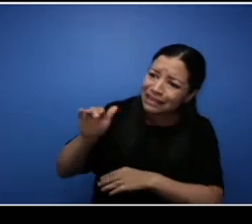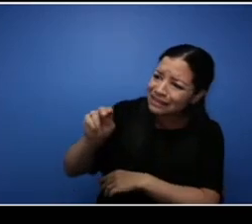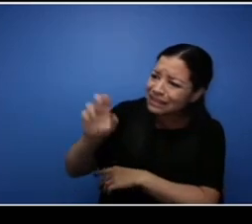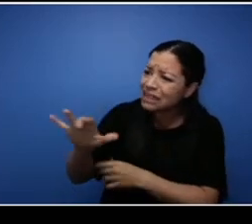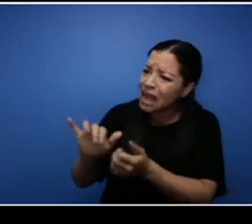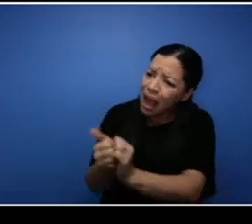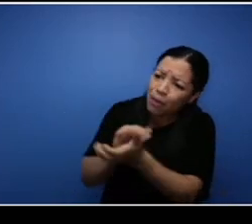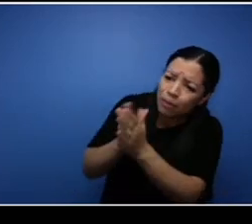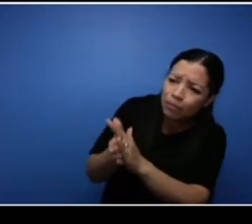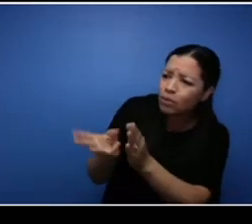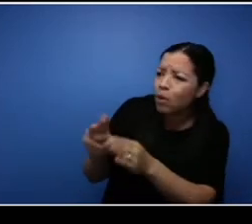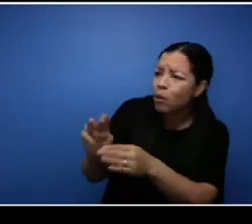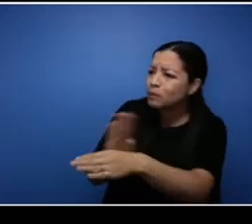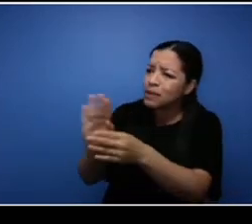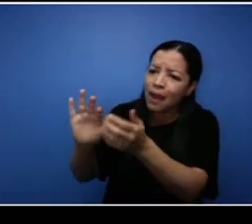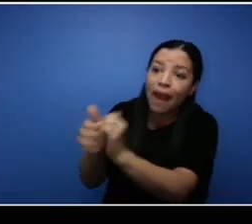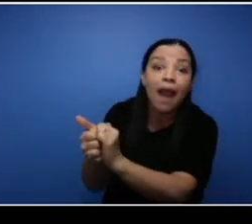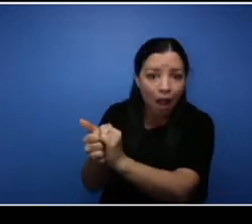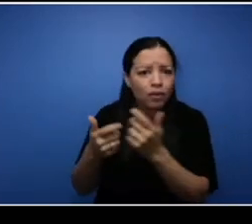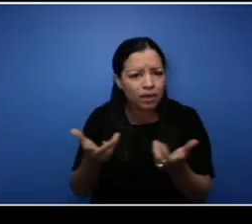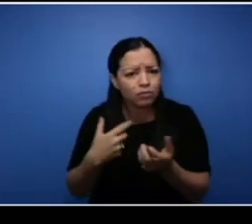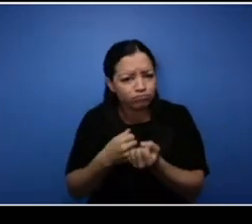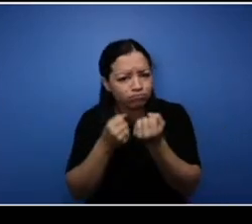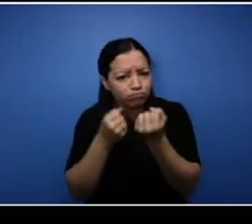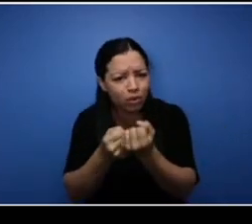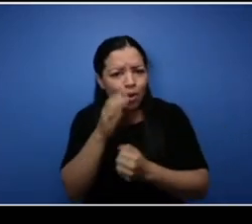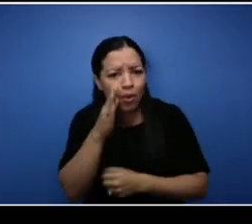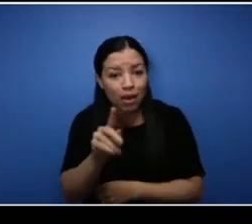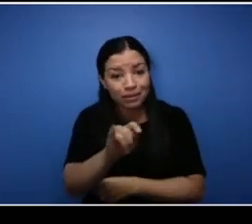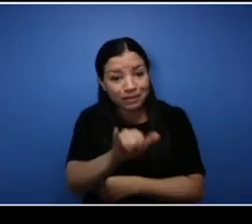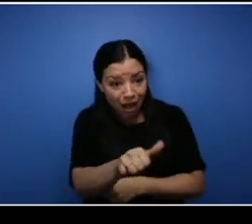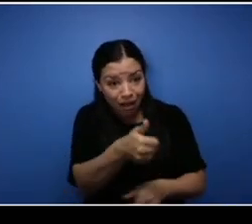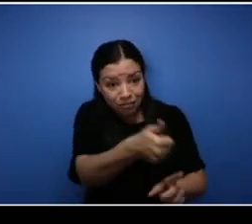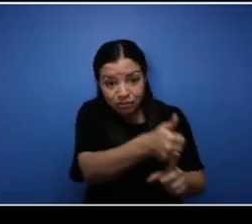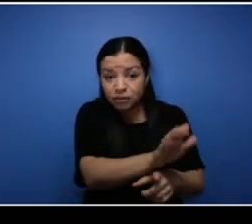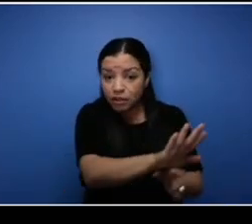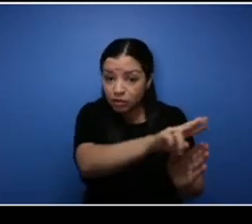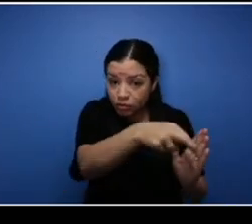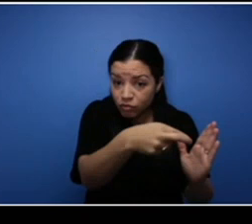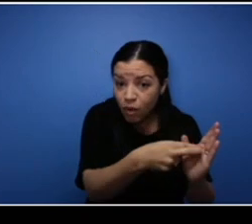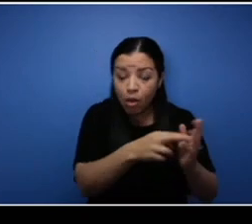and together I feel, Ty we bring it all together by intentionally supporting Black excellence